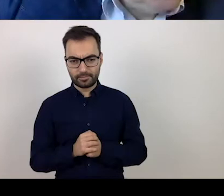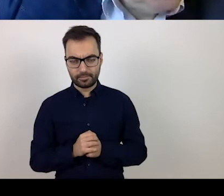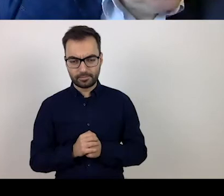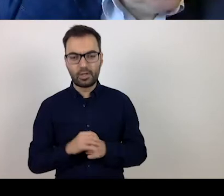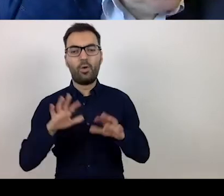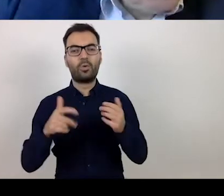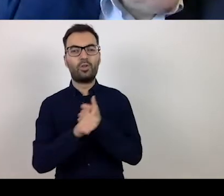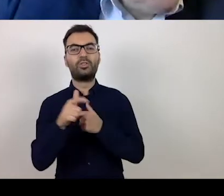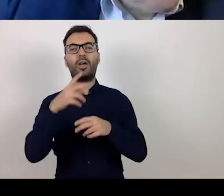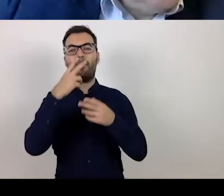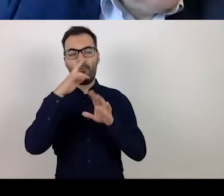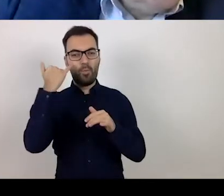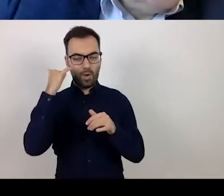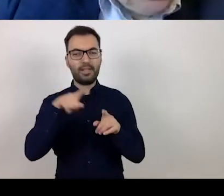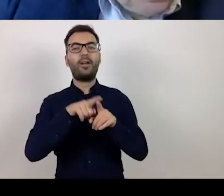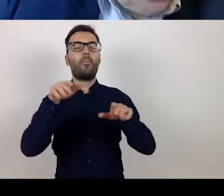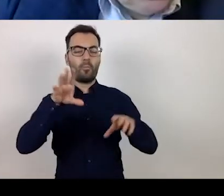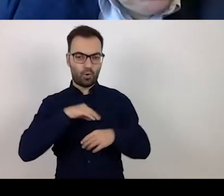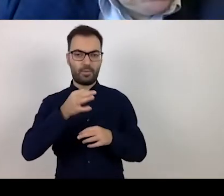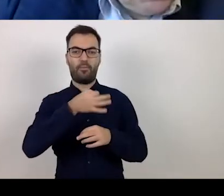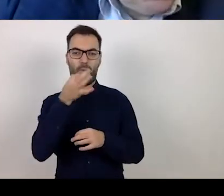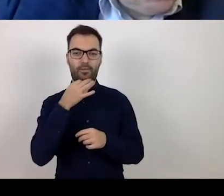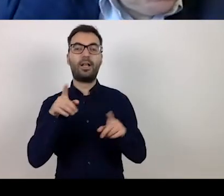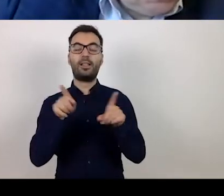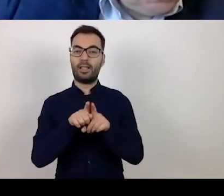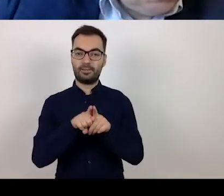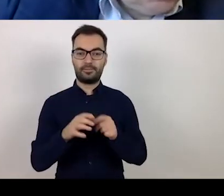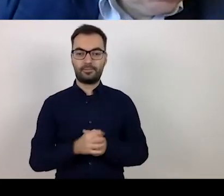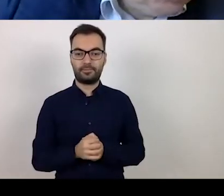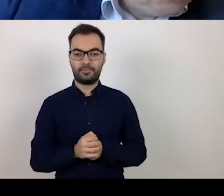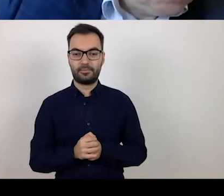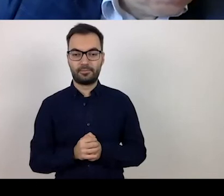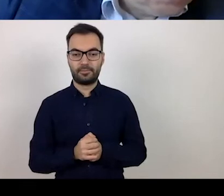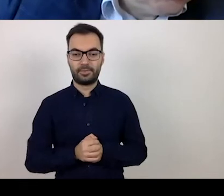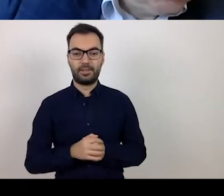Let me stress that at this and subsequent stage